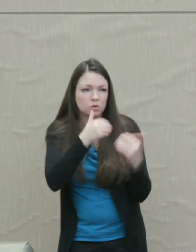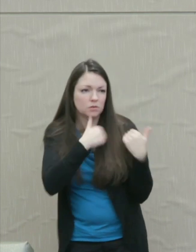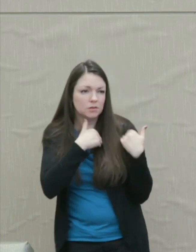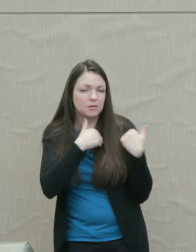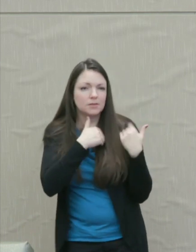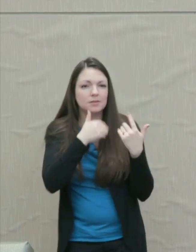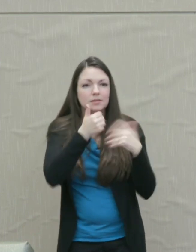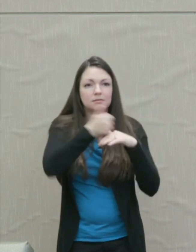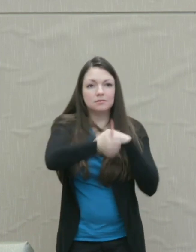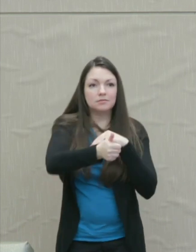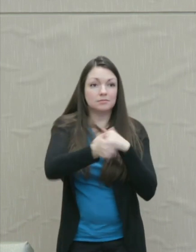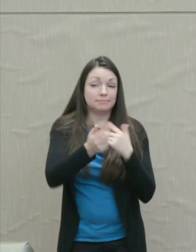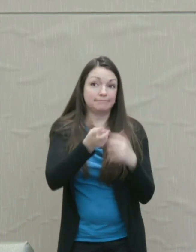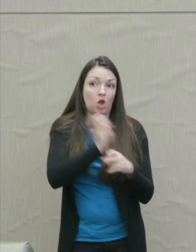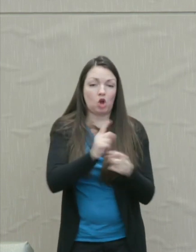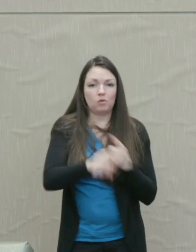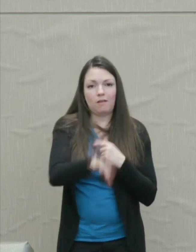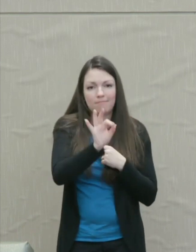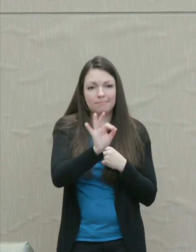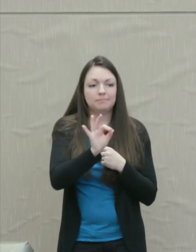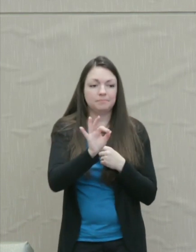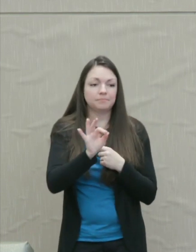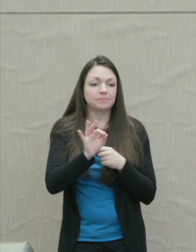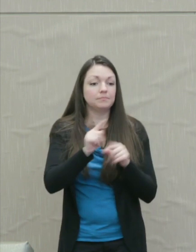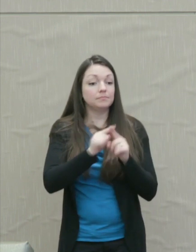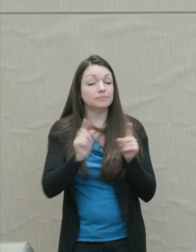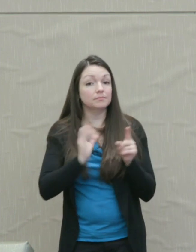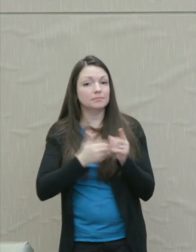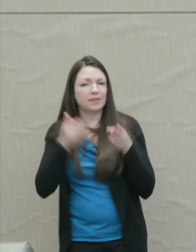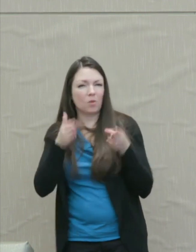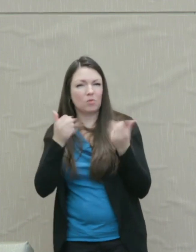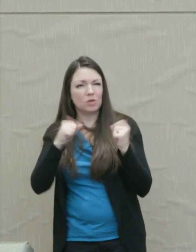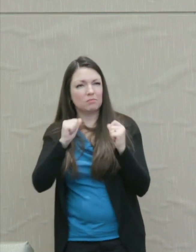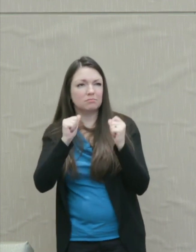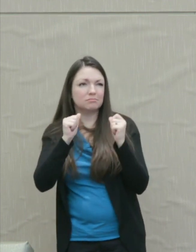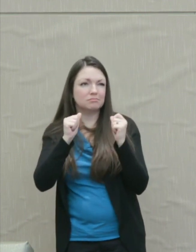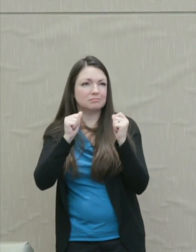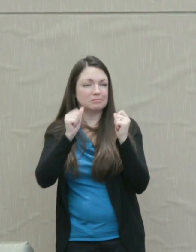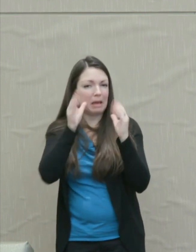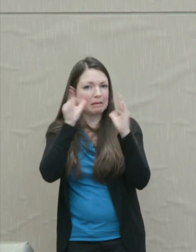But in our monarchical way, we expect the world to be made for our service.